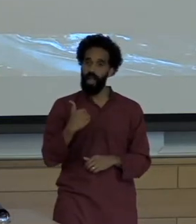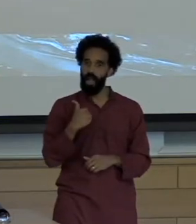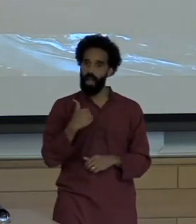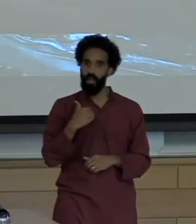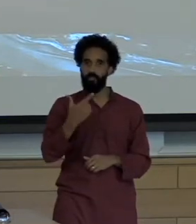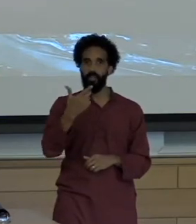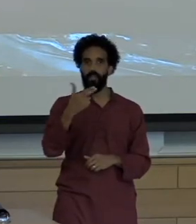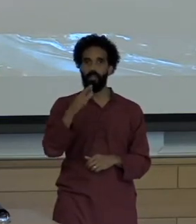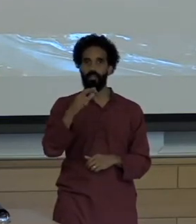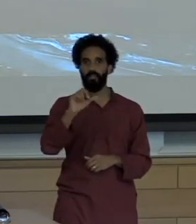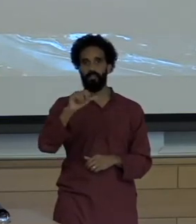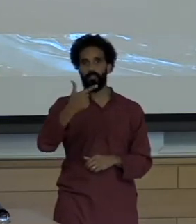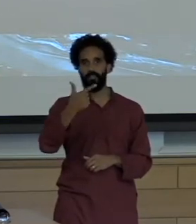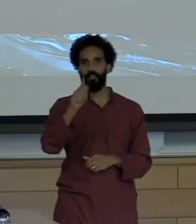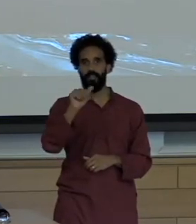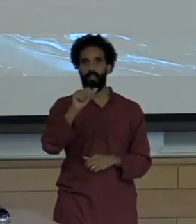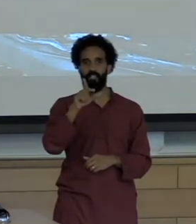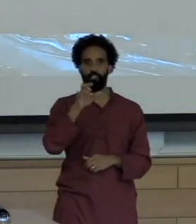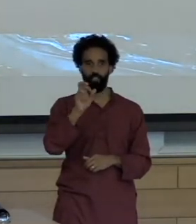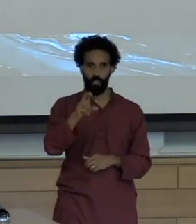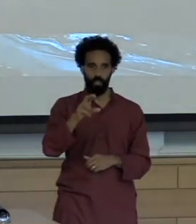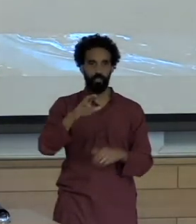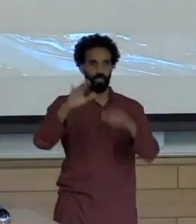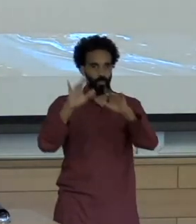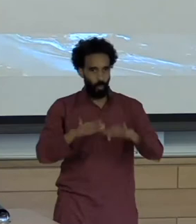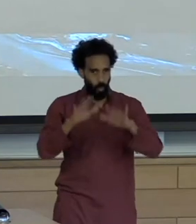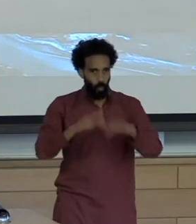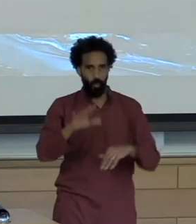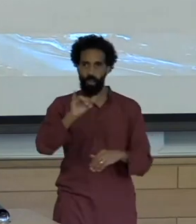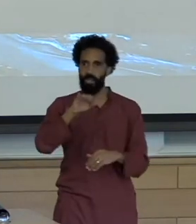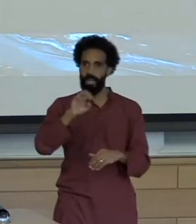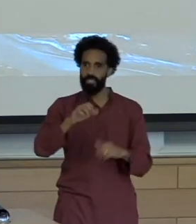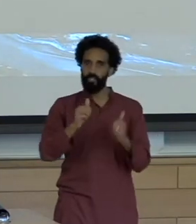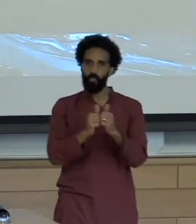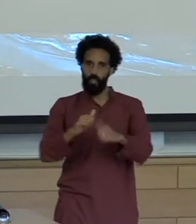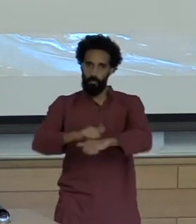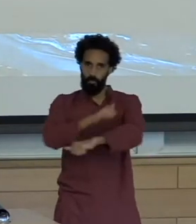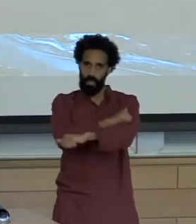Straddle the border with Argentina protected by high mountain peaks that are sparsely inhabited